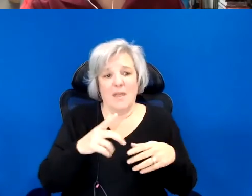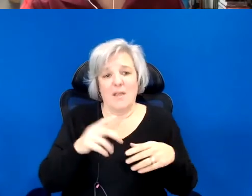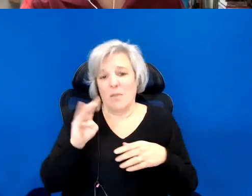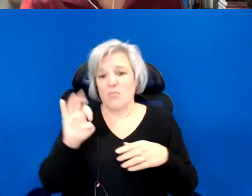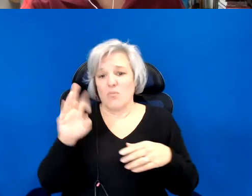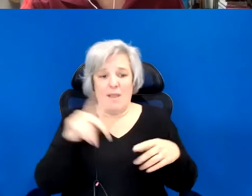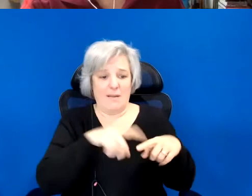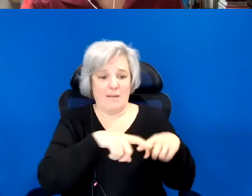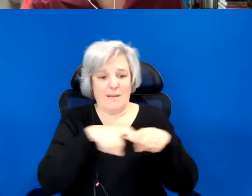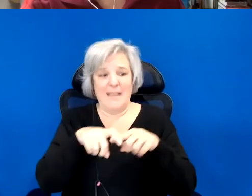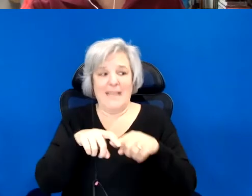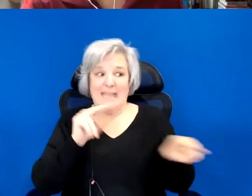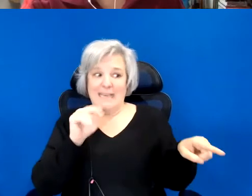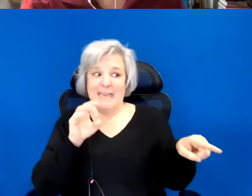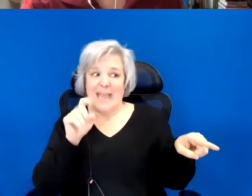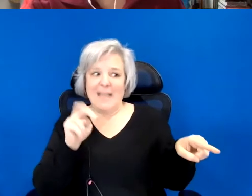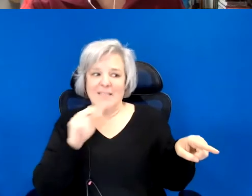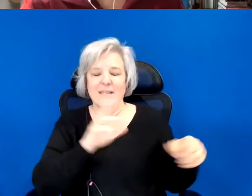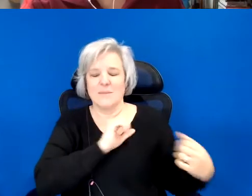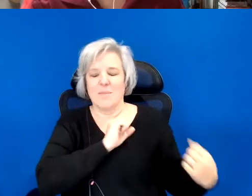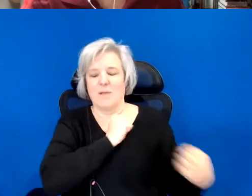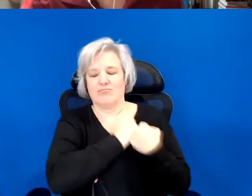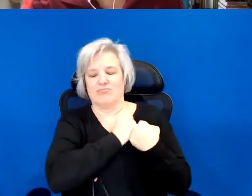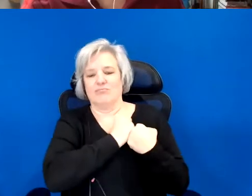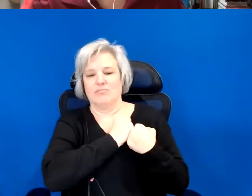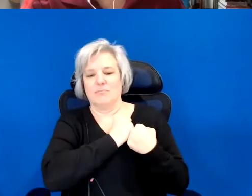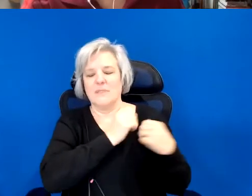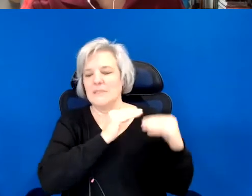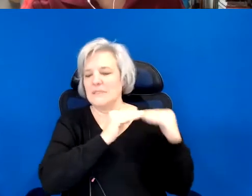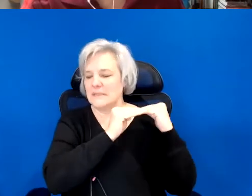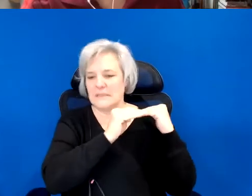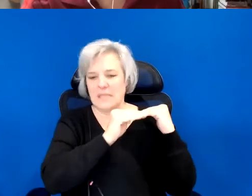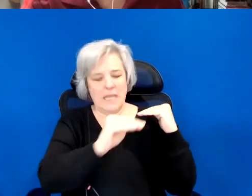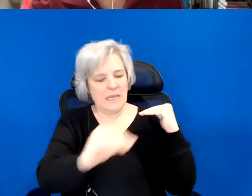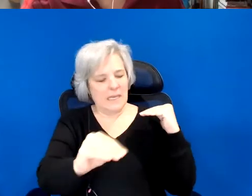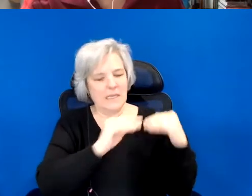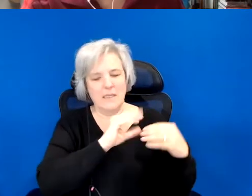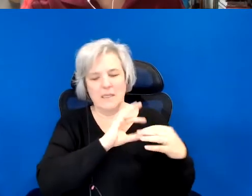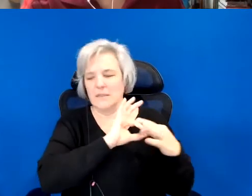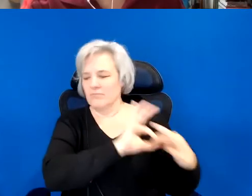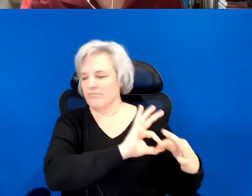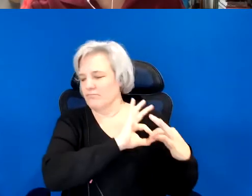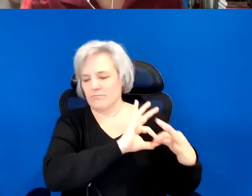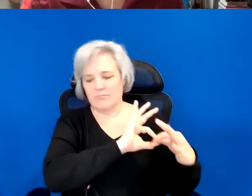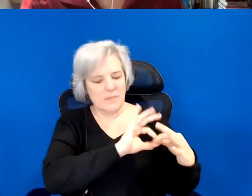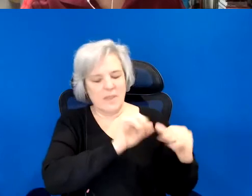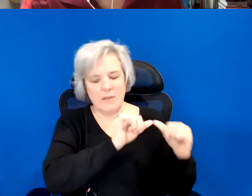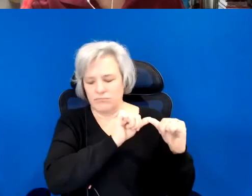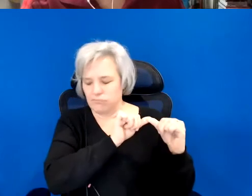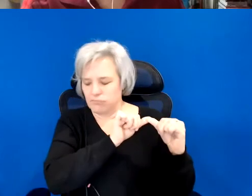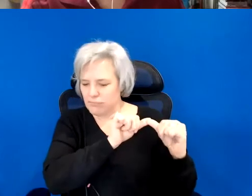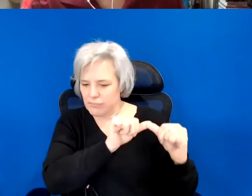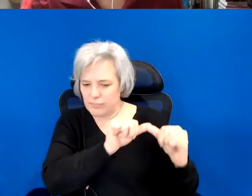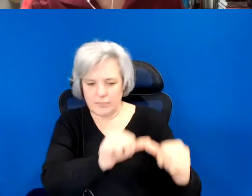Nathan is that thing that stays very study, and sees me in a kind of, I think I described